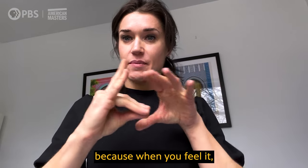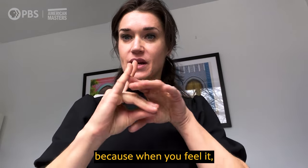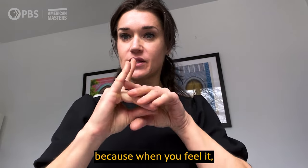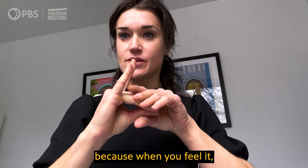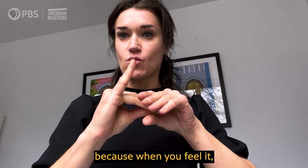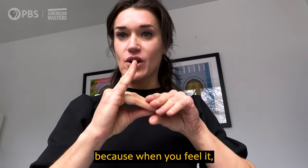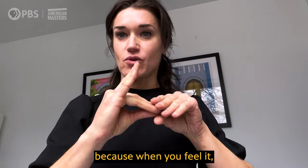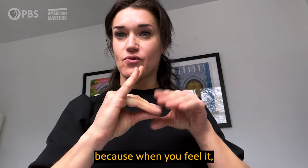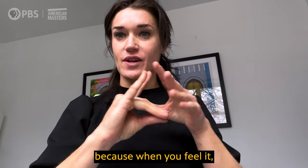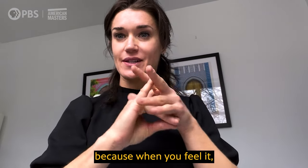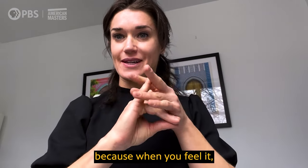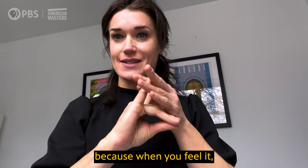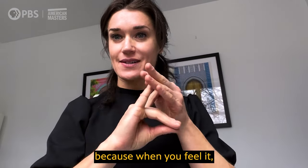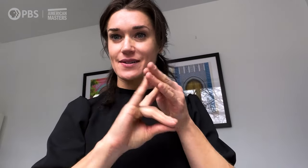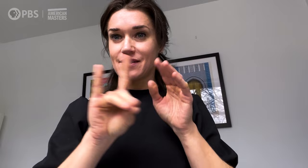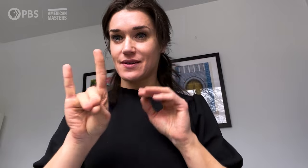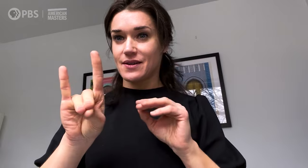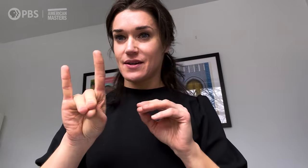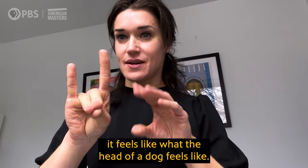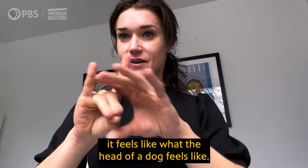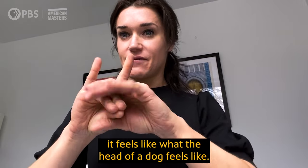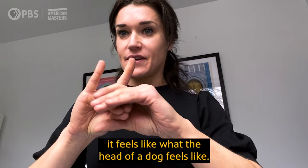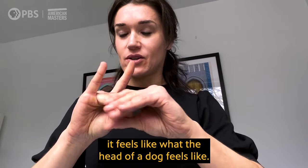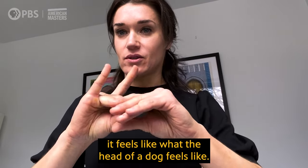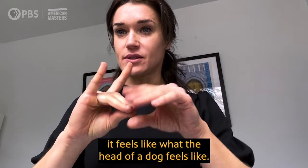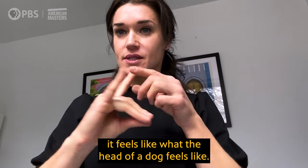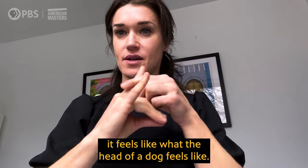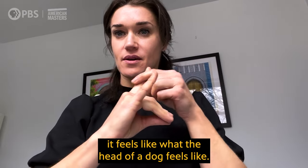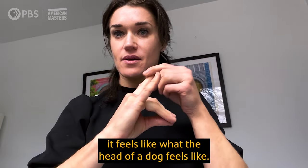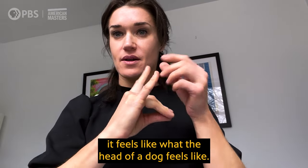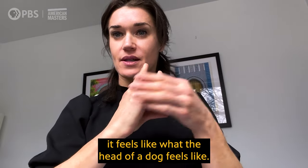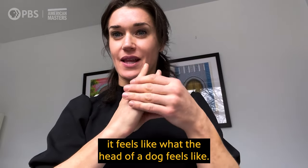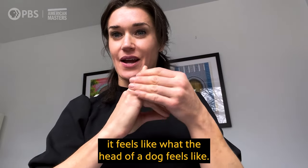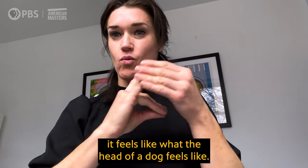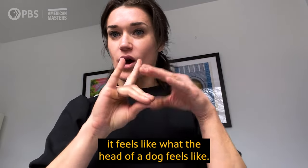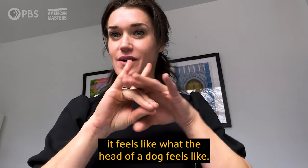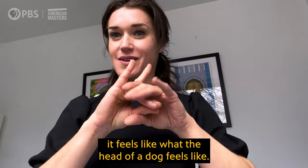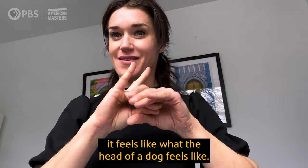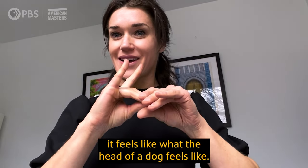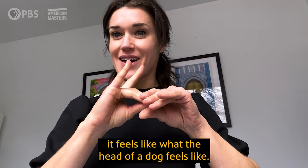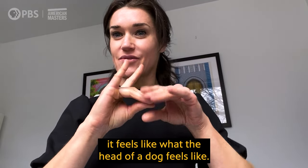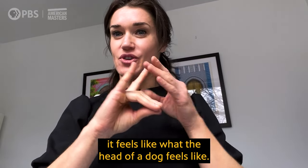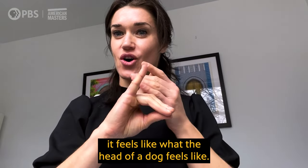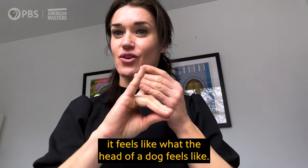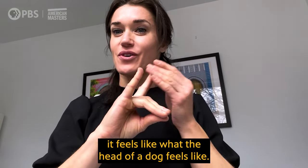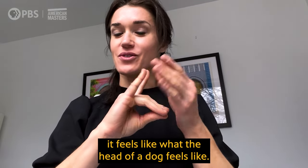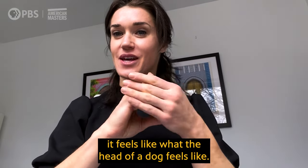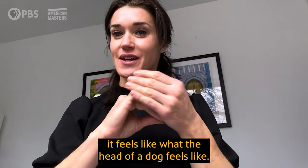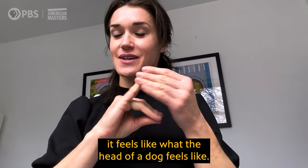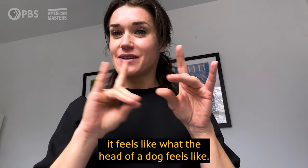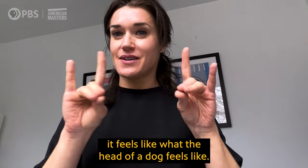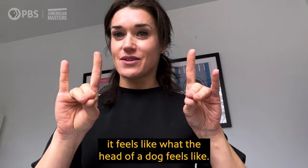because when you feel it, it feels like what the head of a dog feels like.